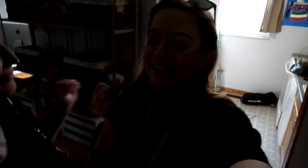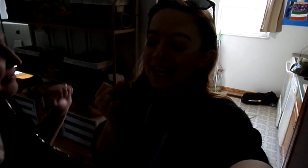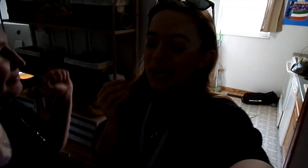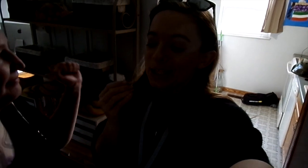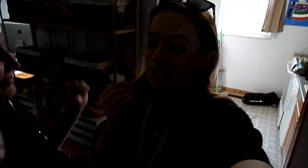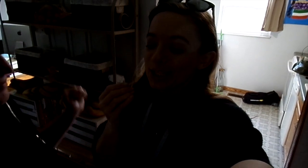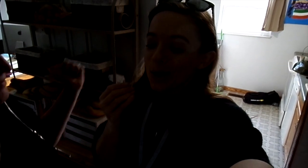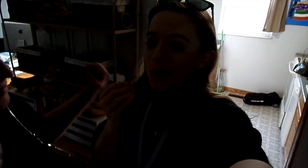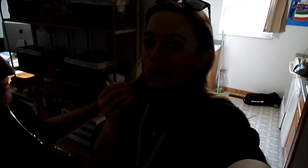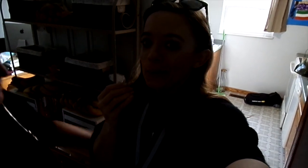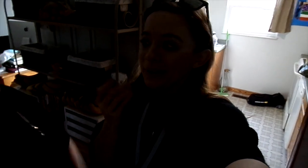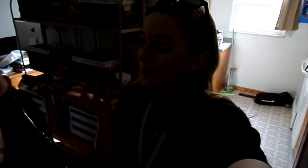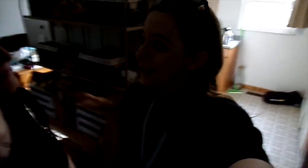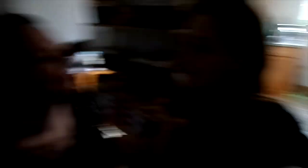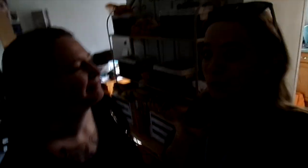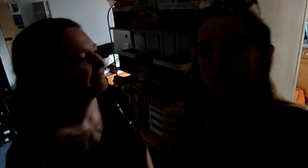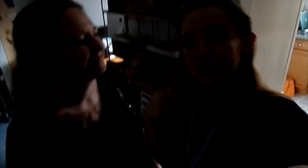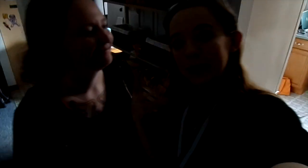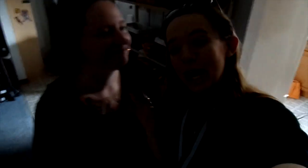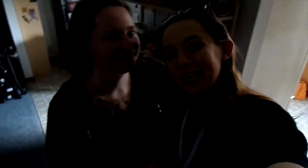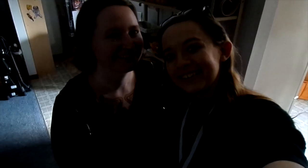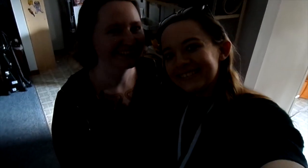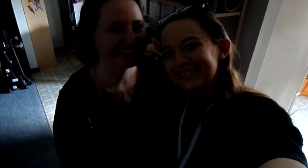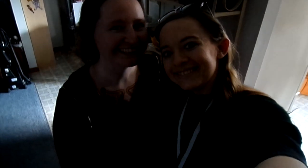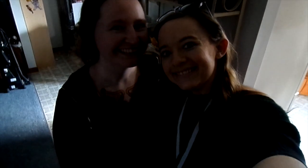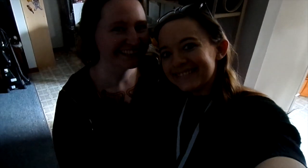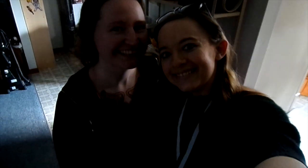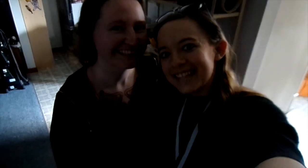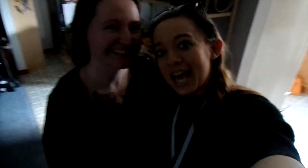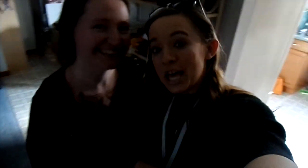so we're gonna bring you along!